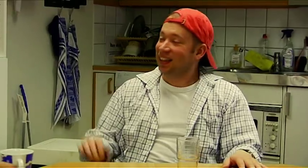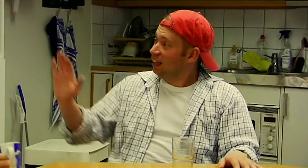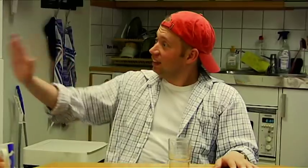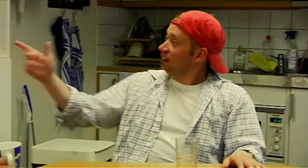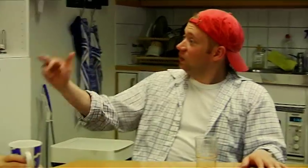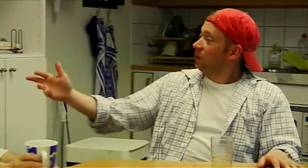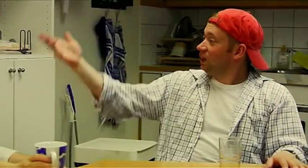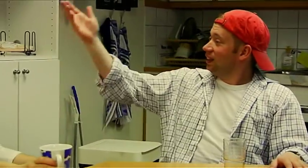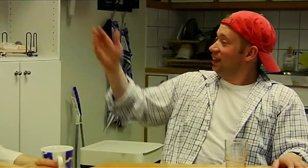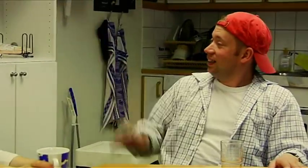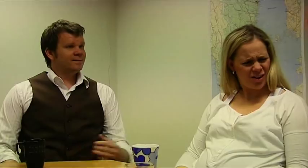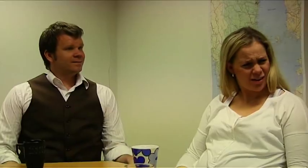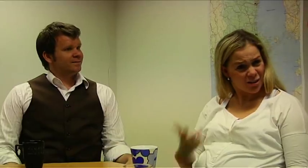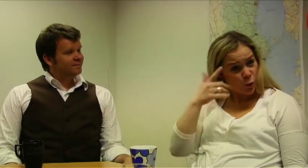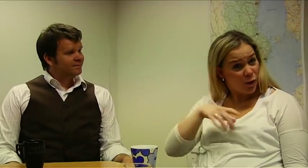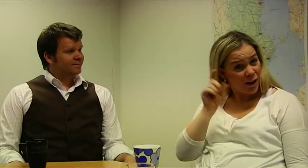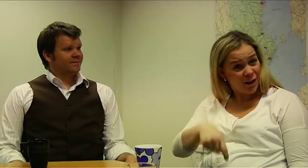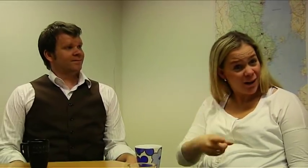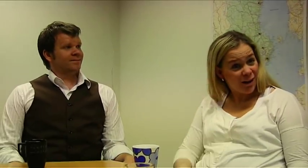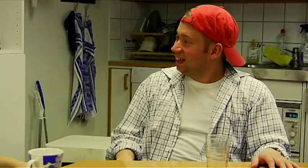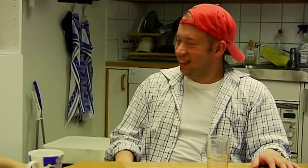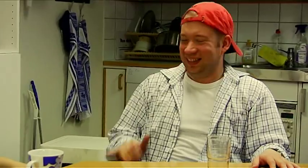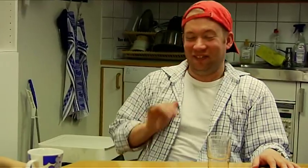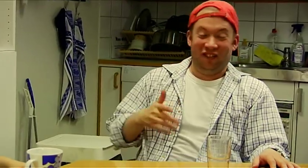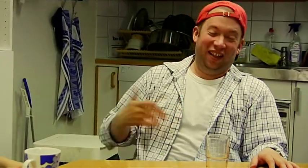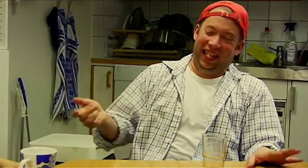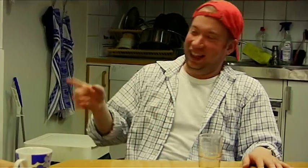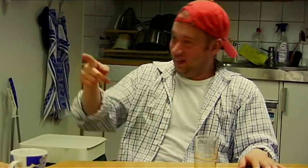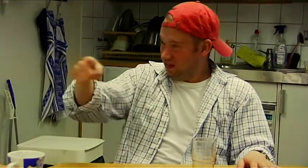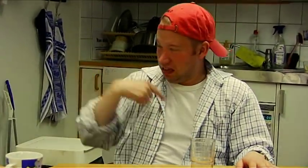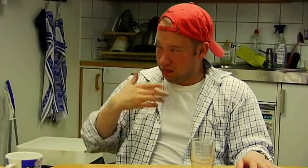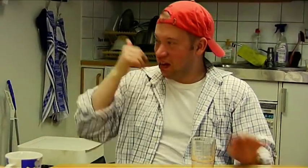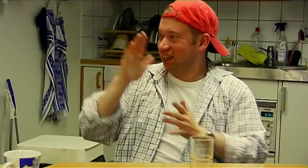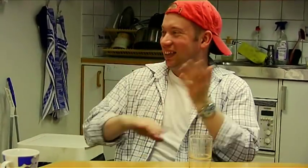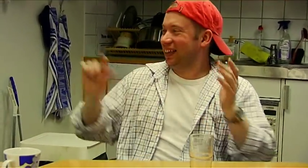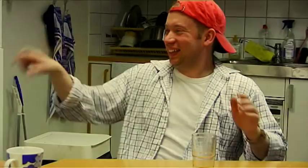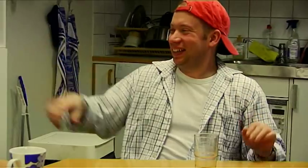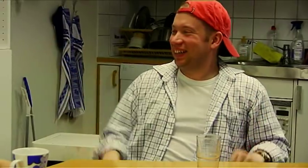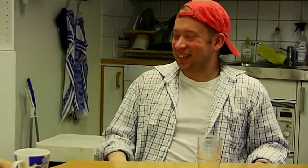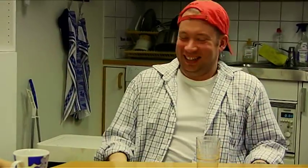Your turn! Don't you think I'm gonna score the ball? Obviously not! We are better than you!